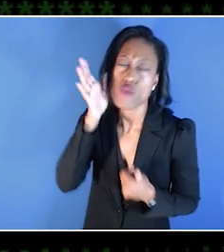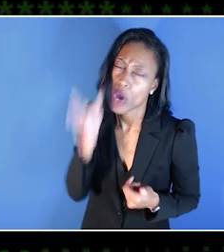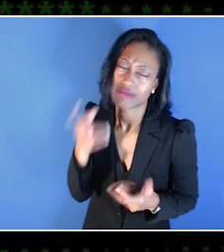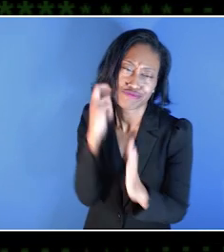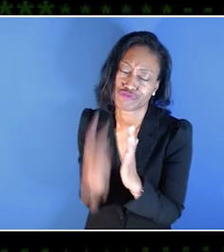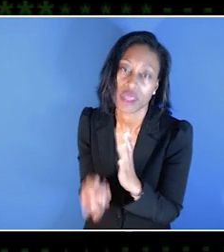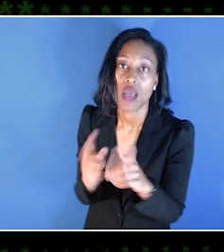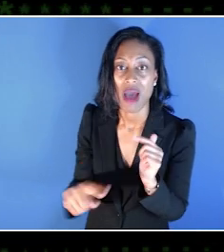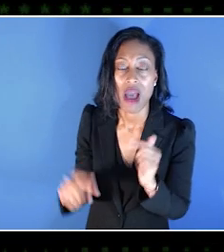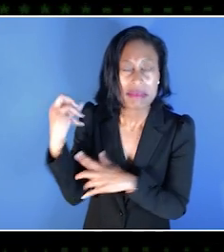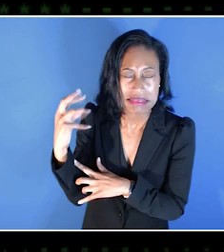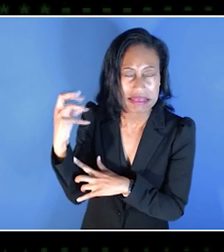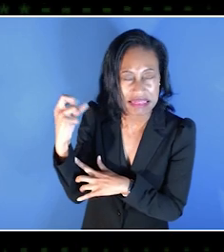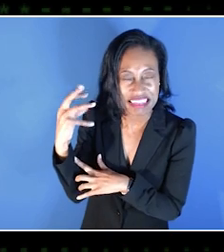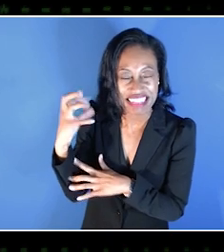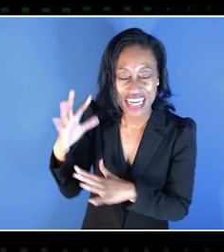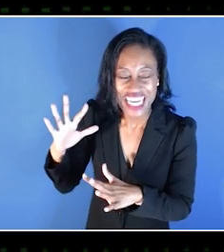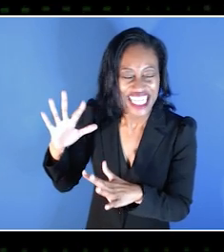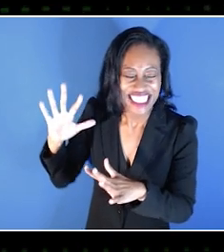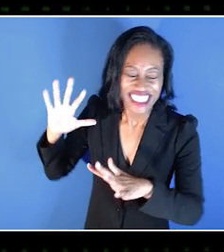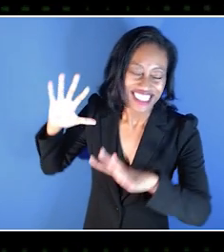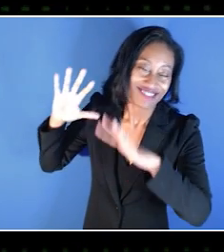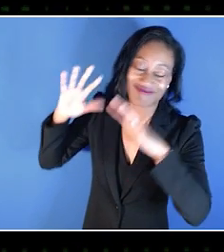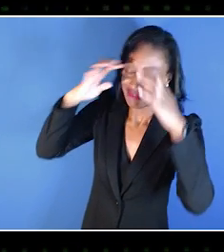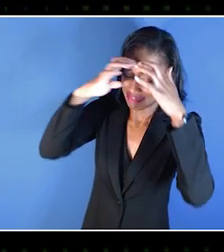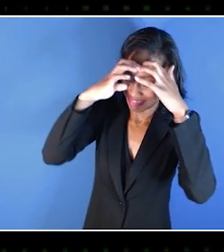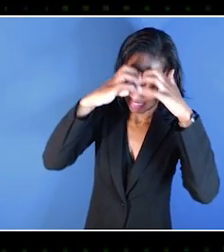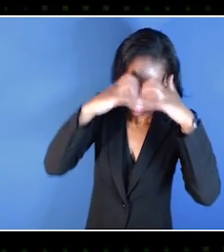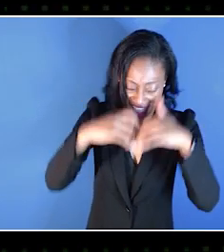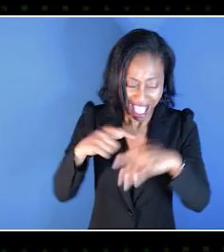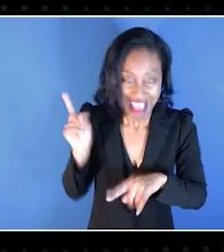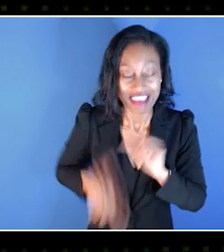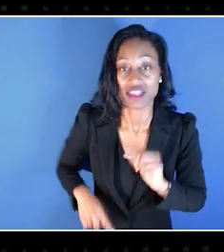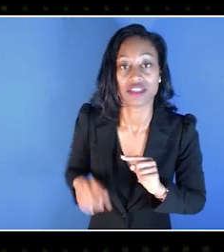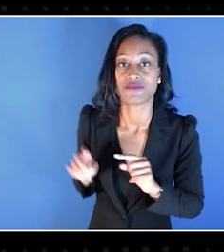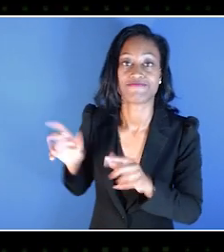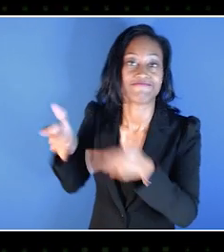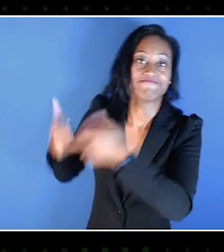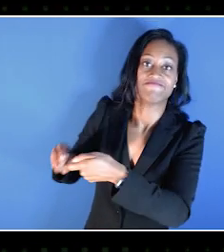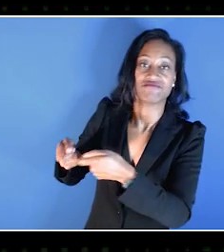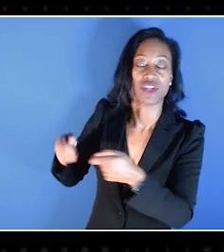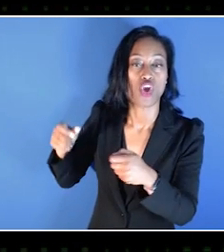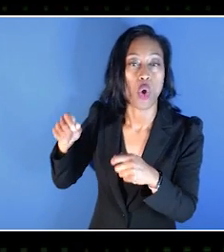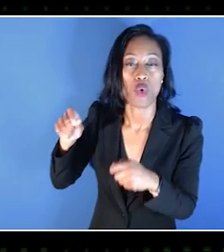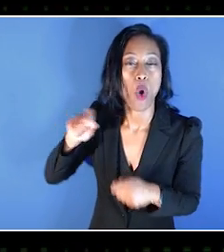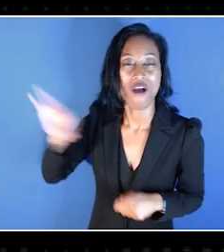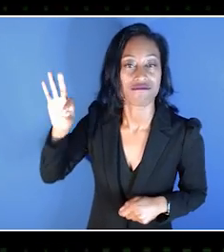But that incessant beeping actually makes me just start to break down and have to turn it off, and I miss out on that.